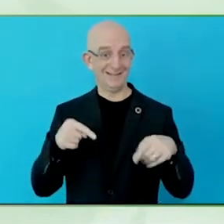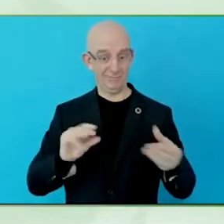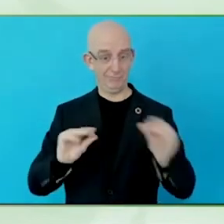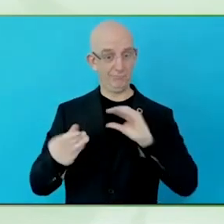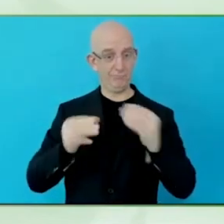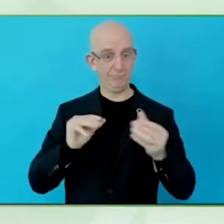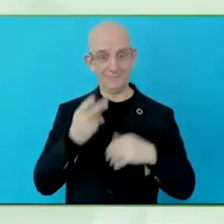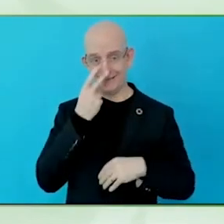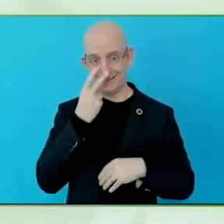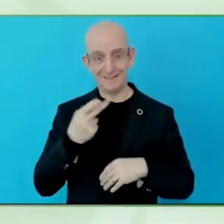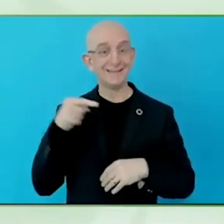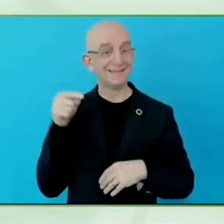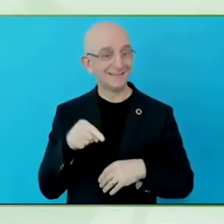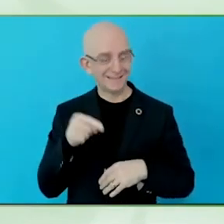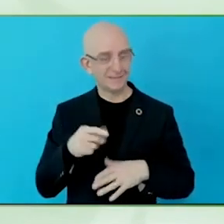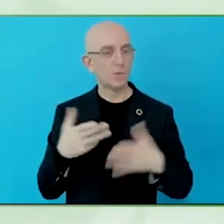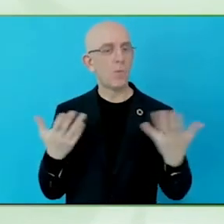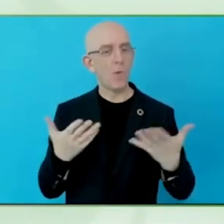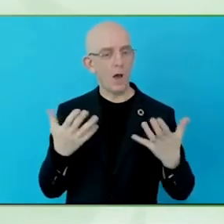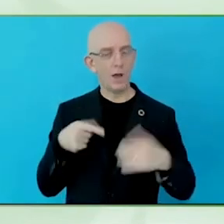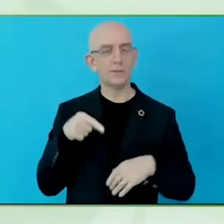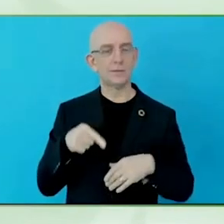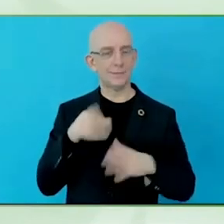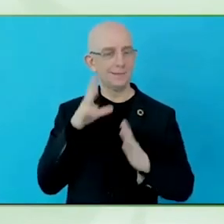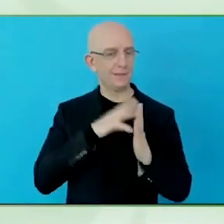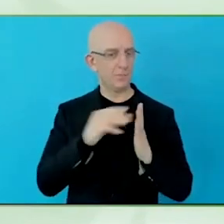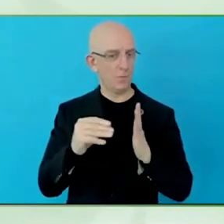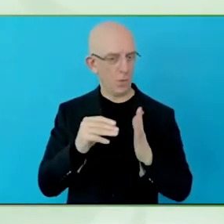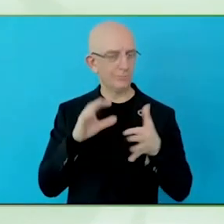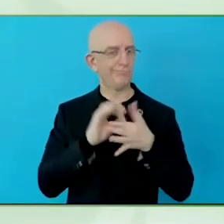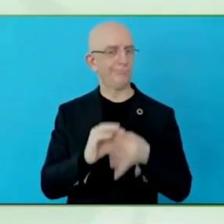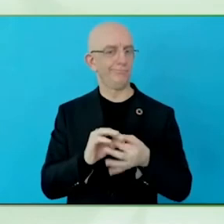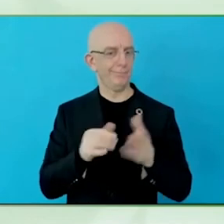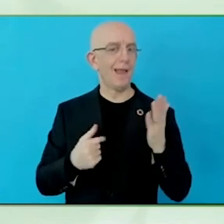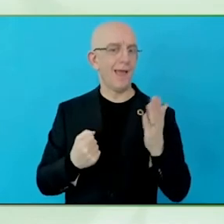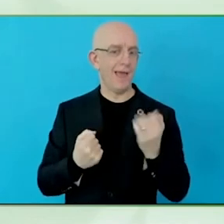Why is it different from other reports have been published? Thank you.